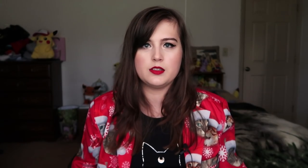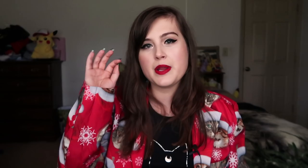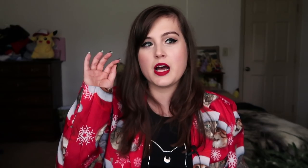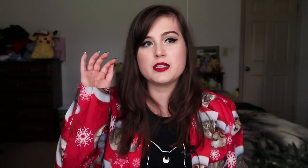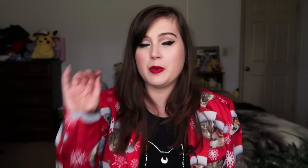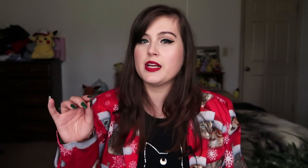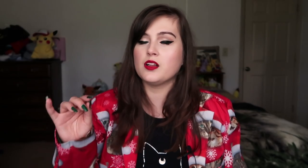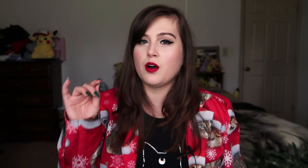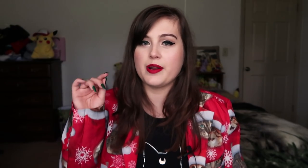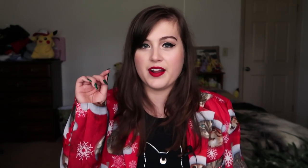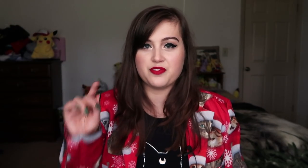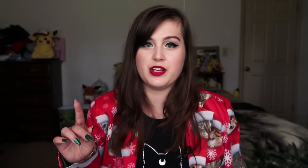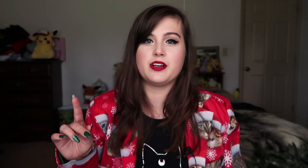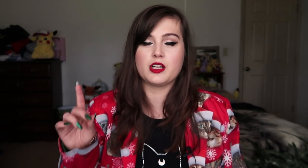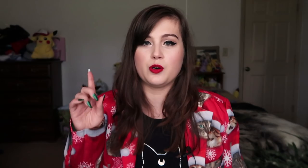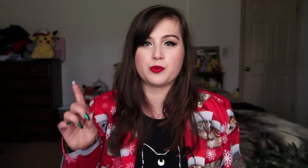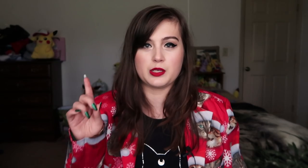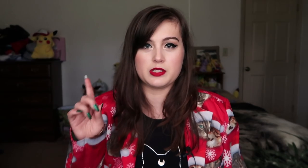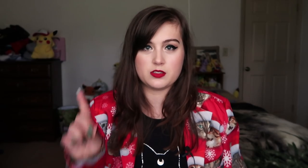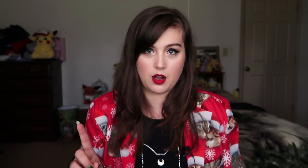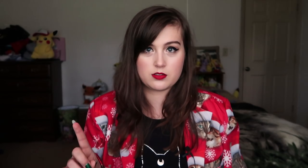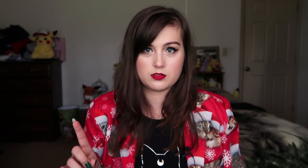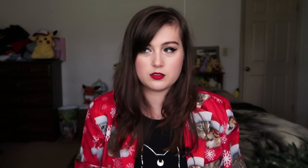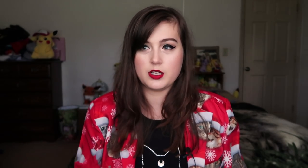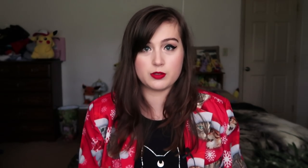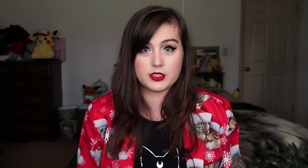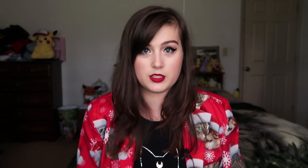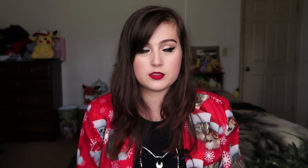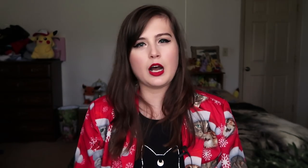because being alone and feeling alone really, really sucks. It really does.